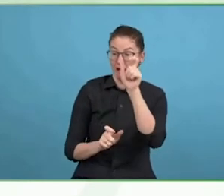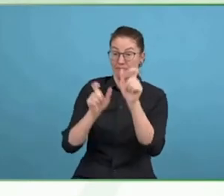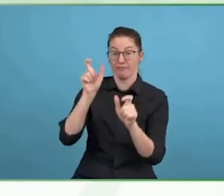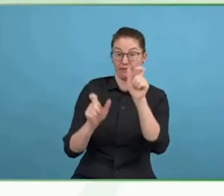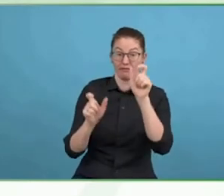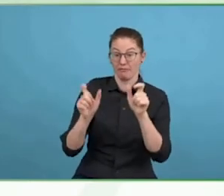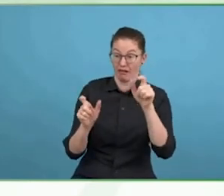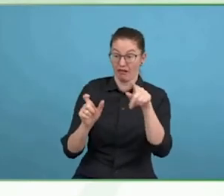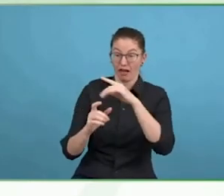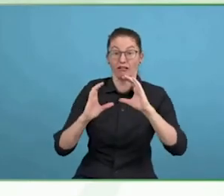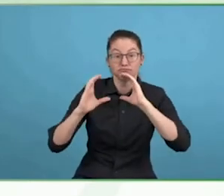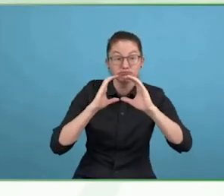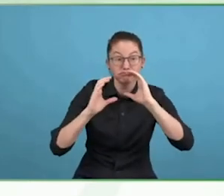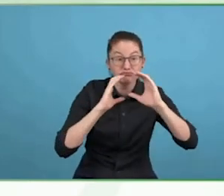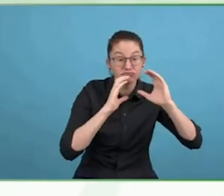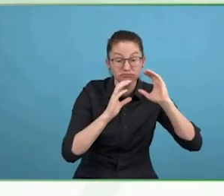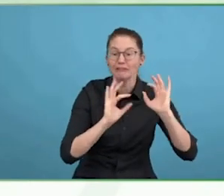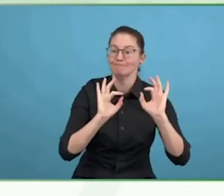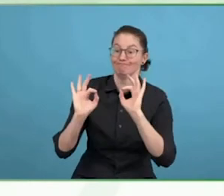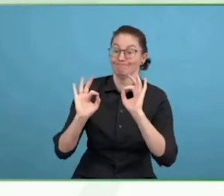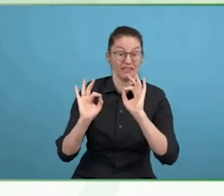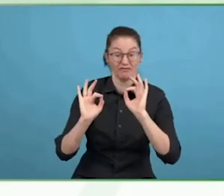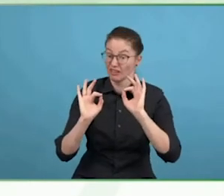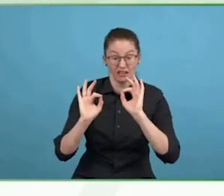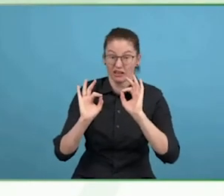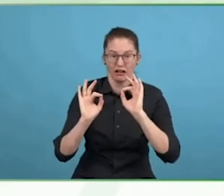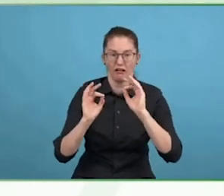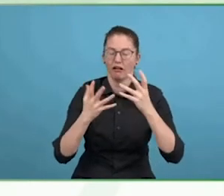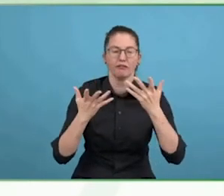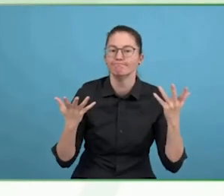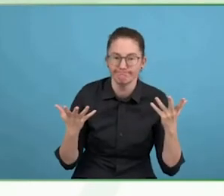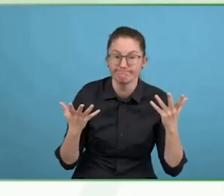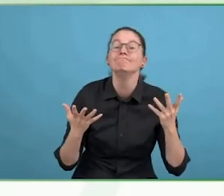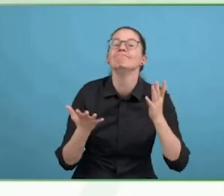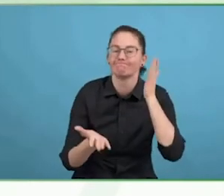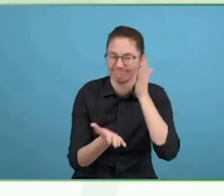and carry on with that, and that is where a lot of written